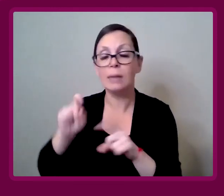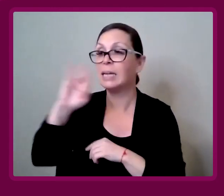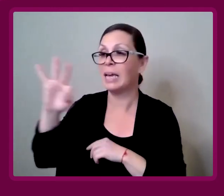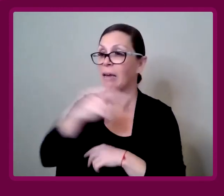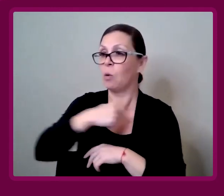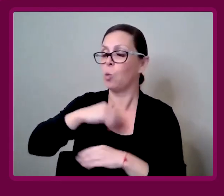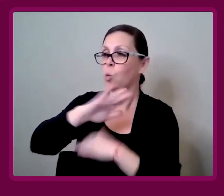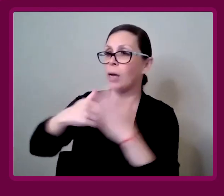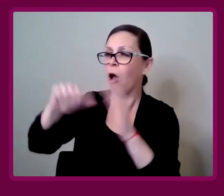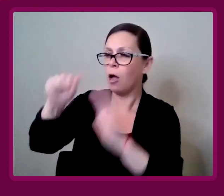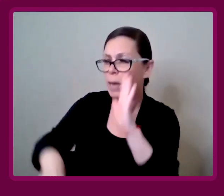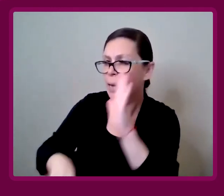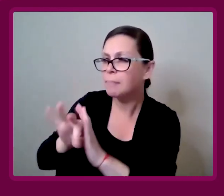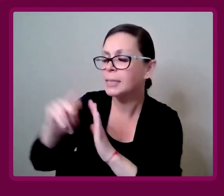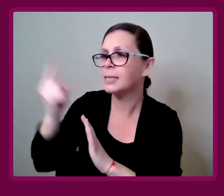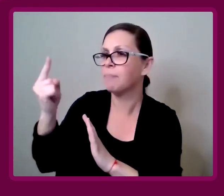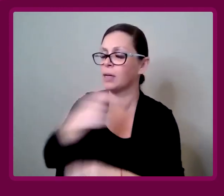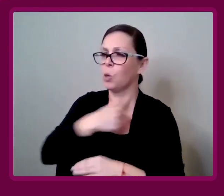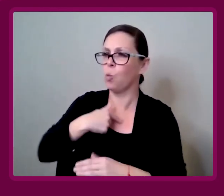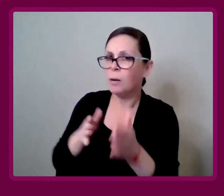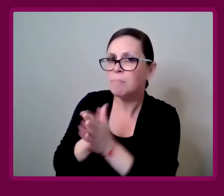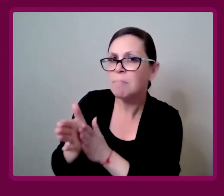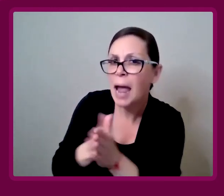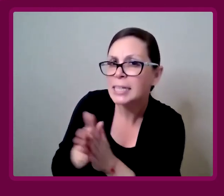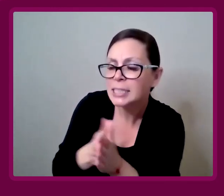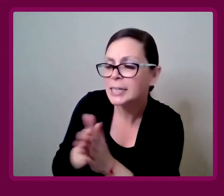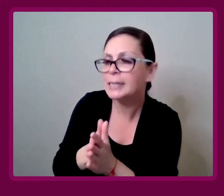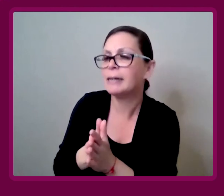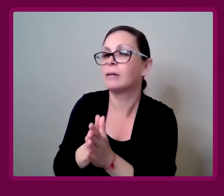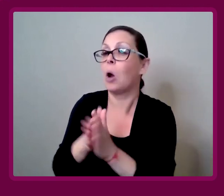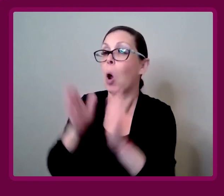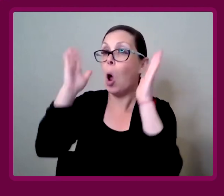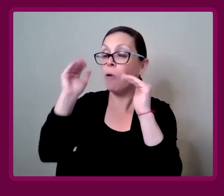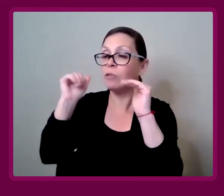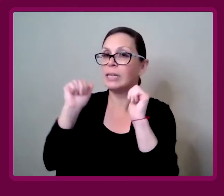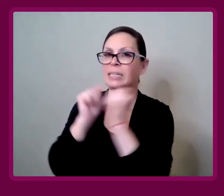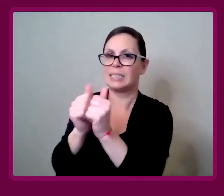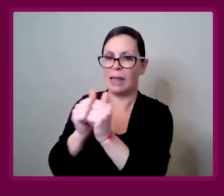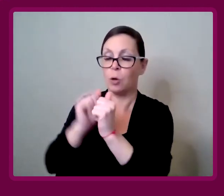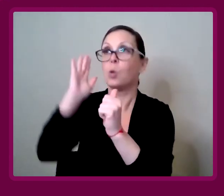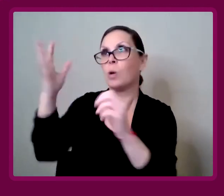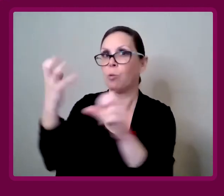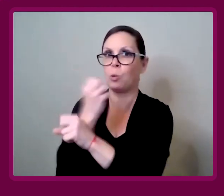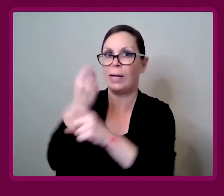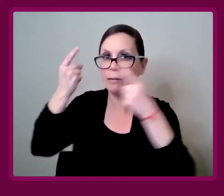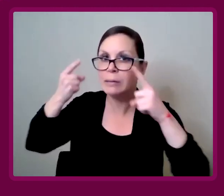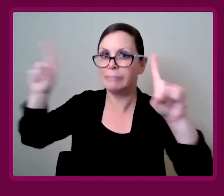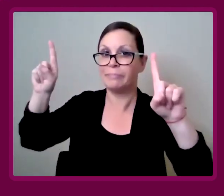But if we can all choose our own little battles, hopefully, collectively we all win the war.